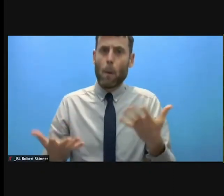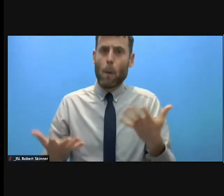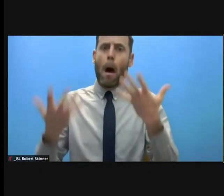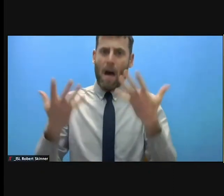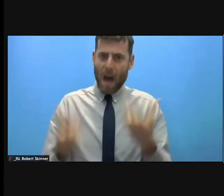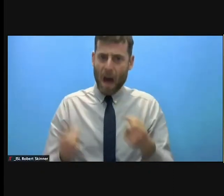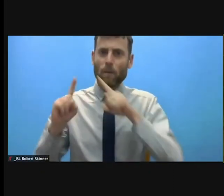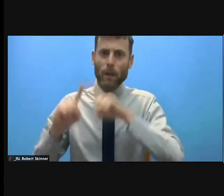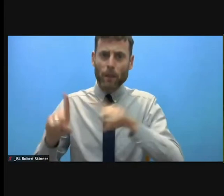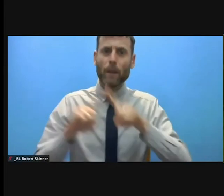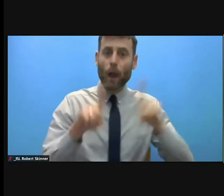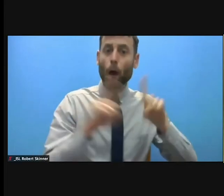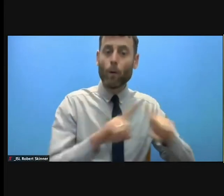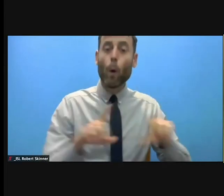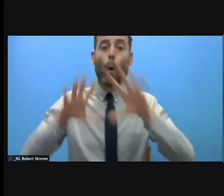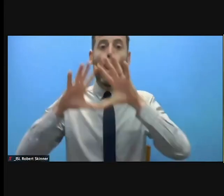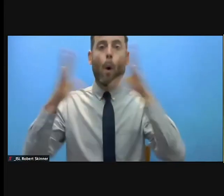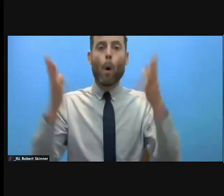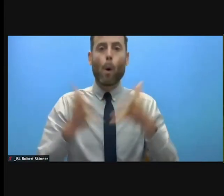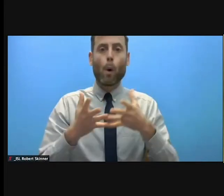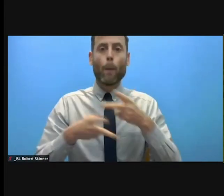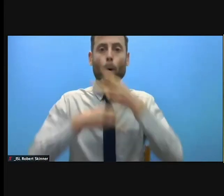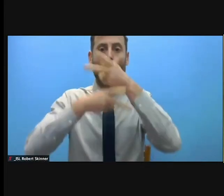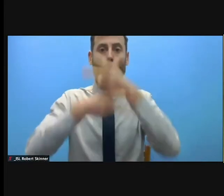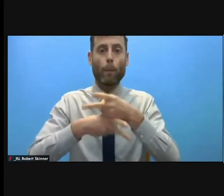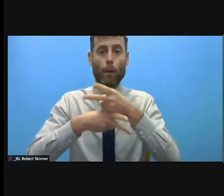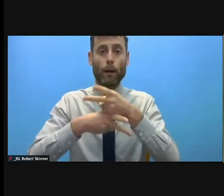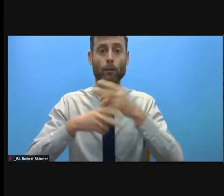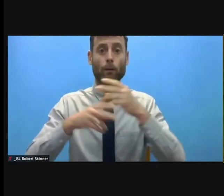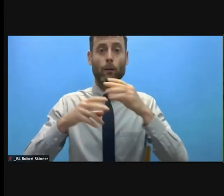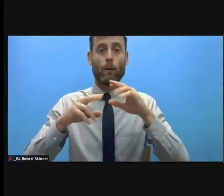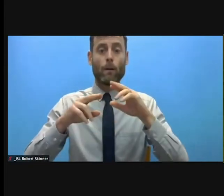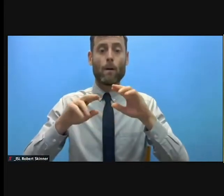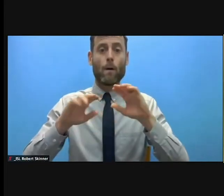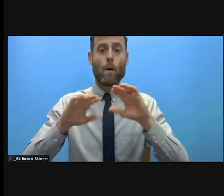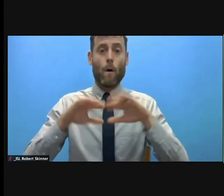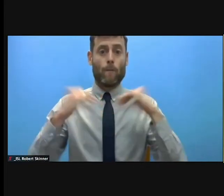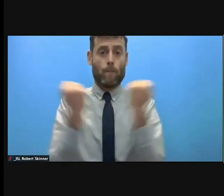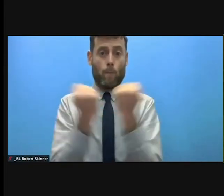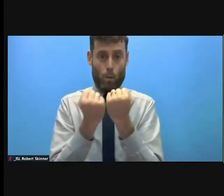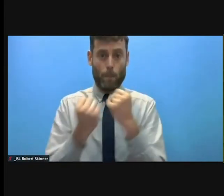Global Protection Forum that comes to an end, that was organized guy the Global Protection Cluster